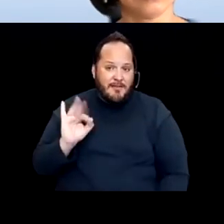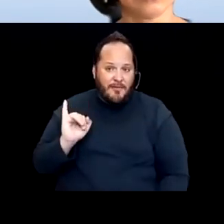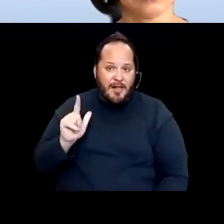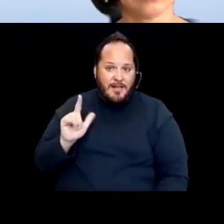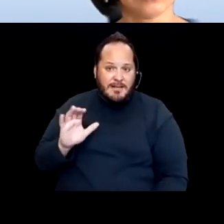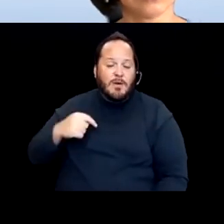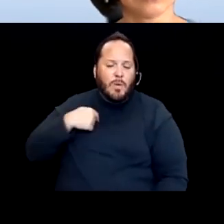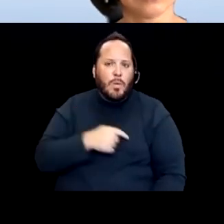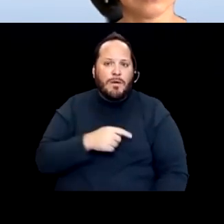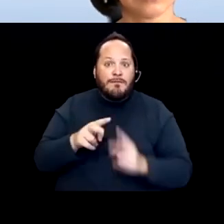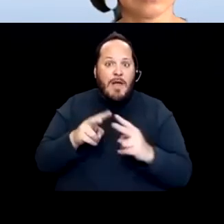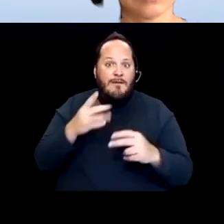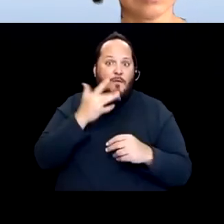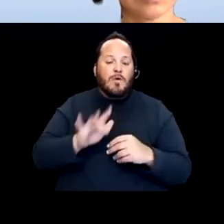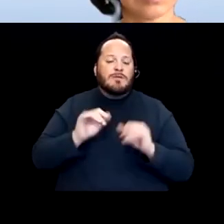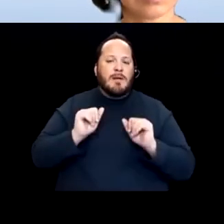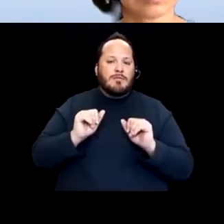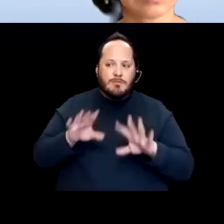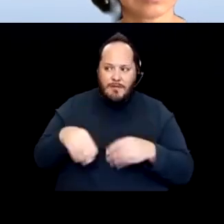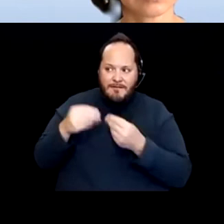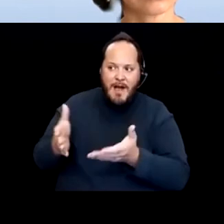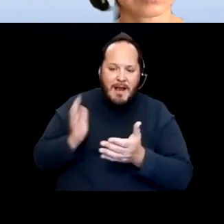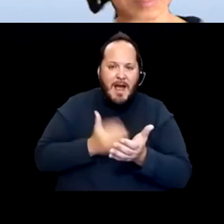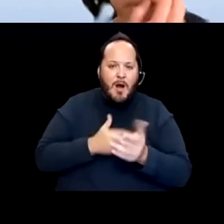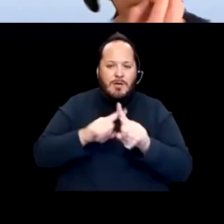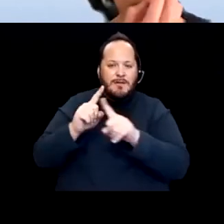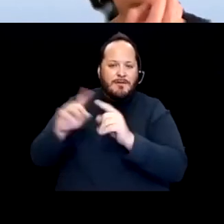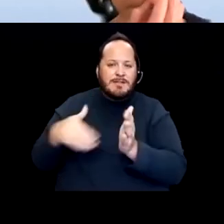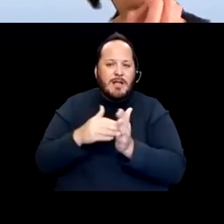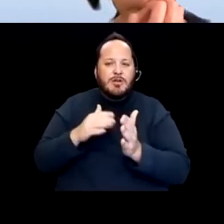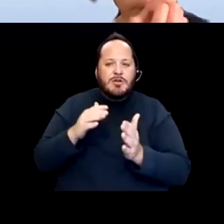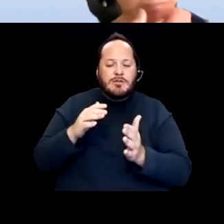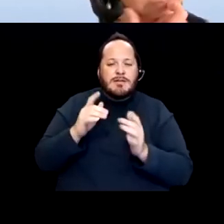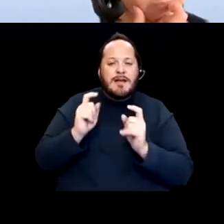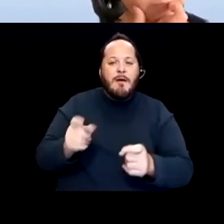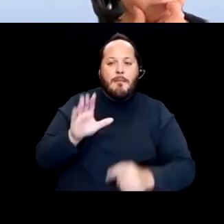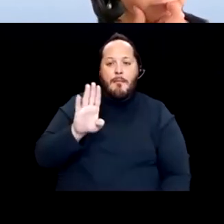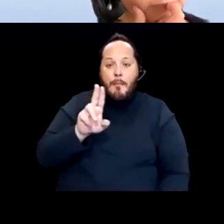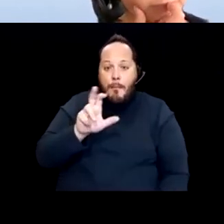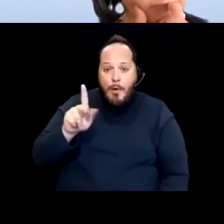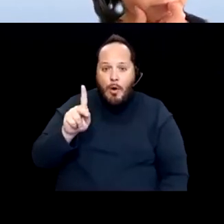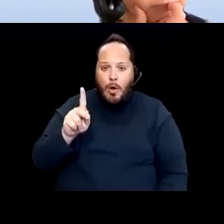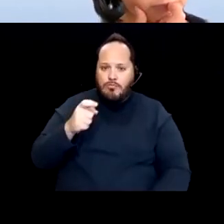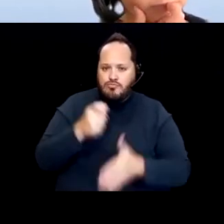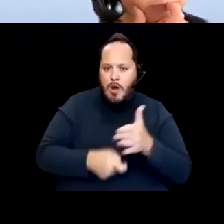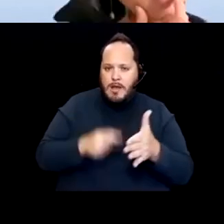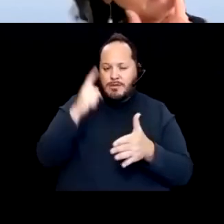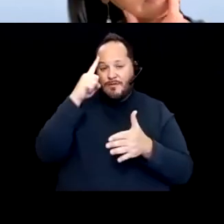to be able to provide our centers with bulk price on thousands of Chromebooks for individuals with disabilities